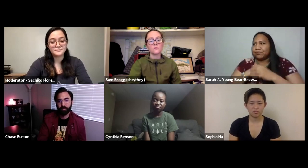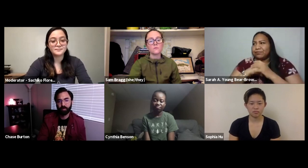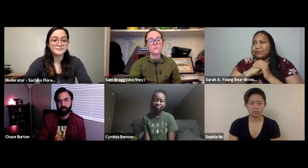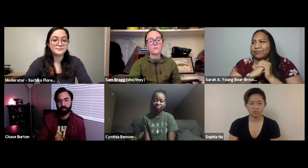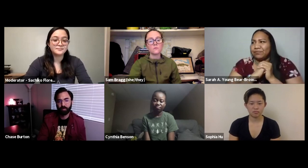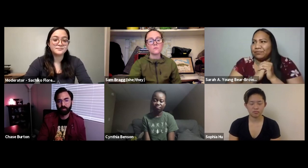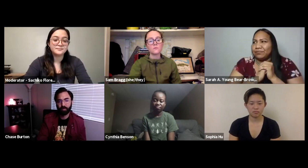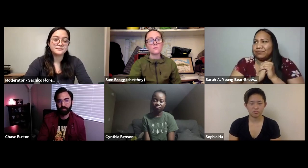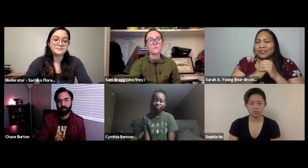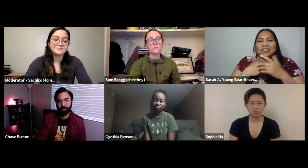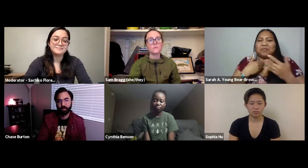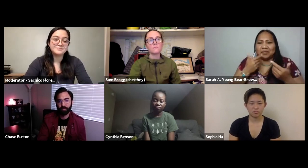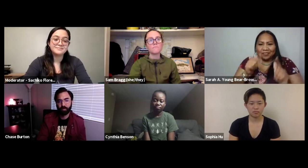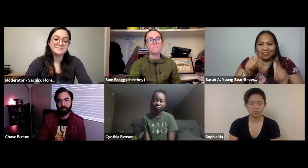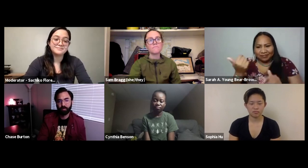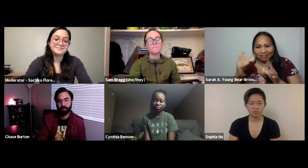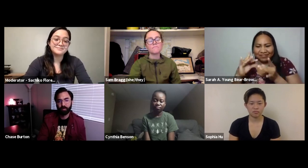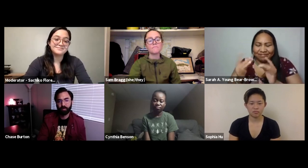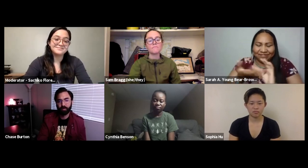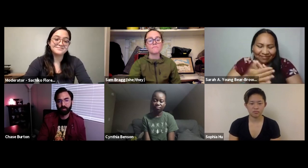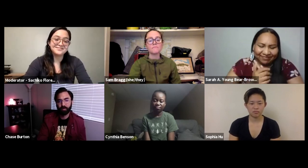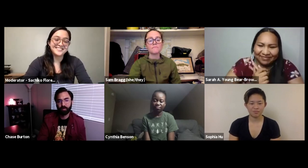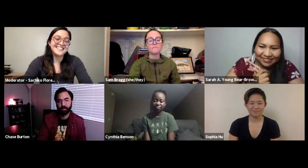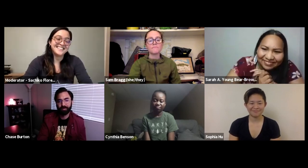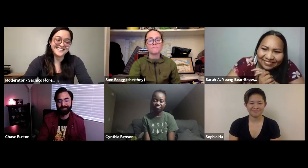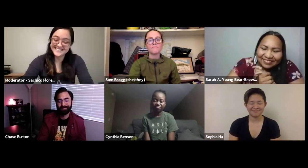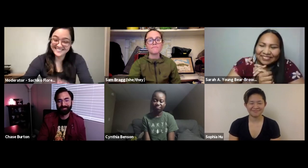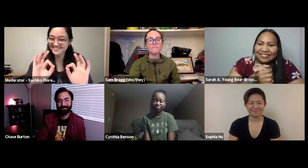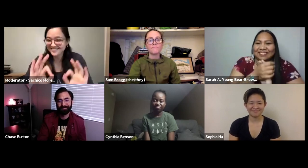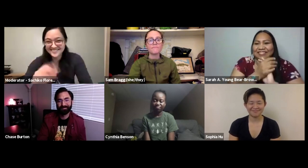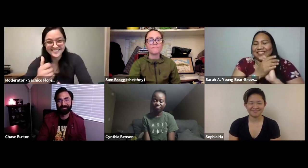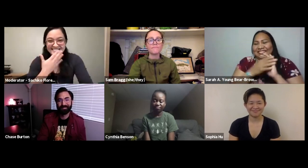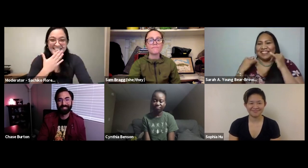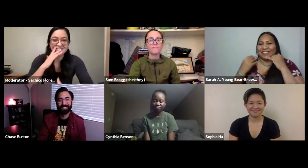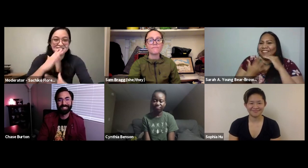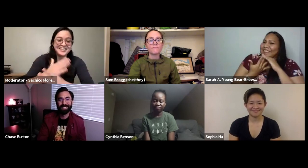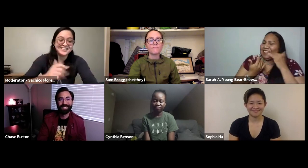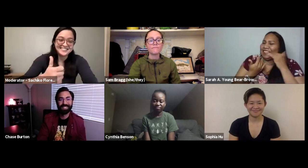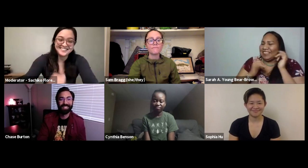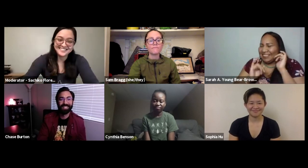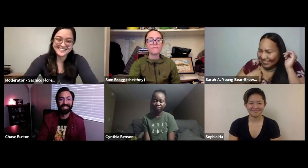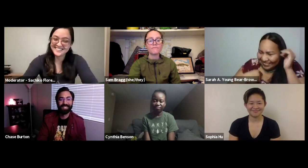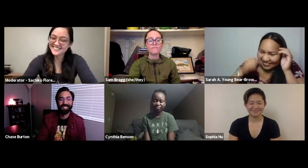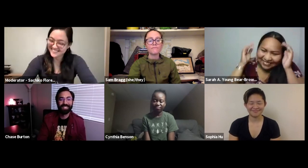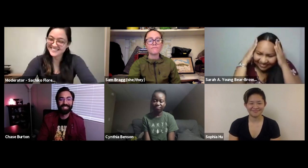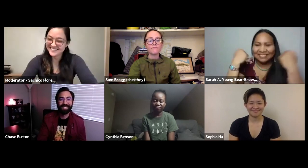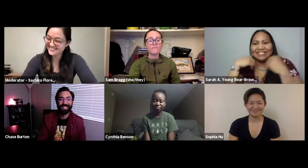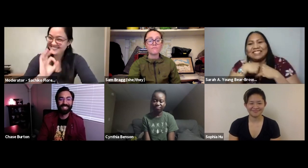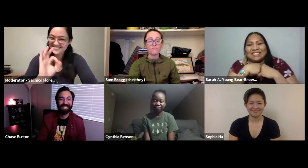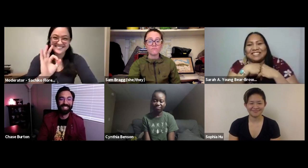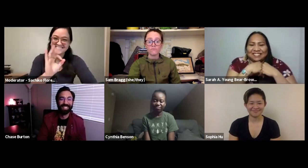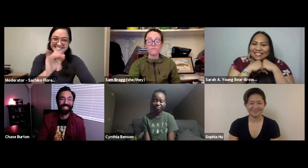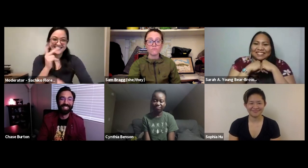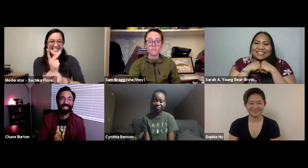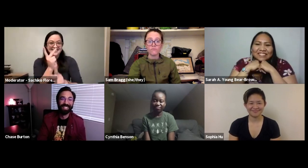sense and be loud in what we need to do so thanks for letting me share. I was just really